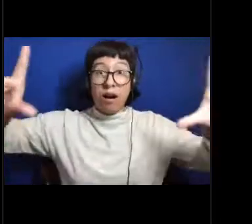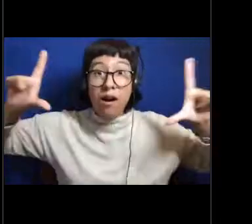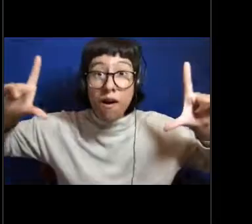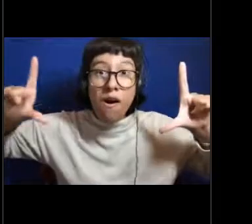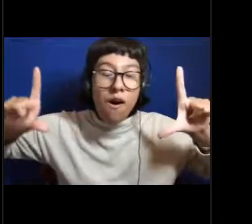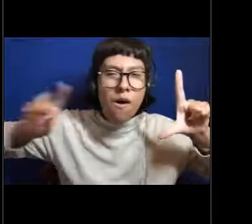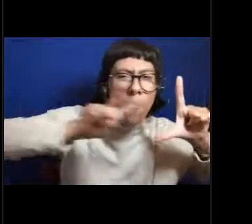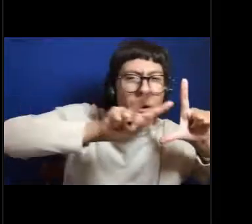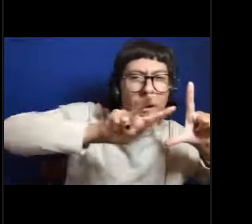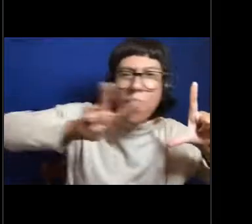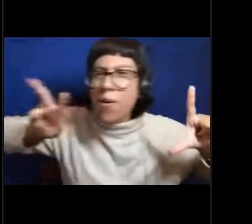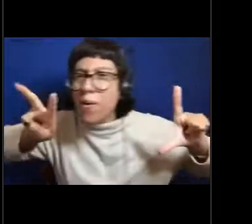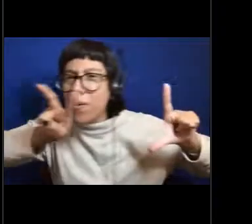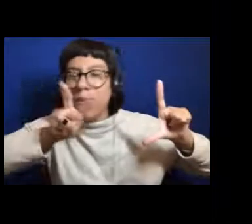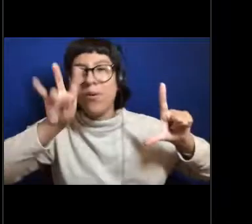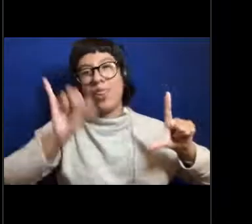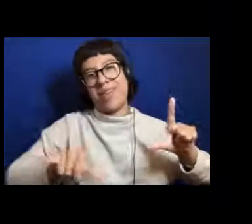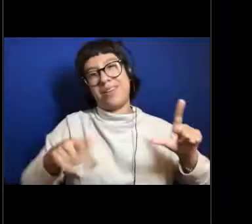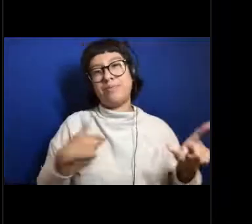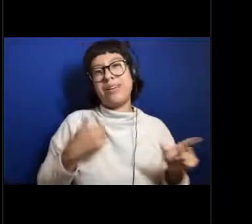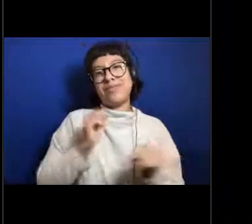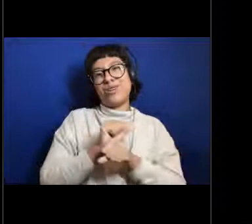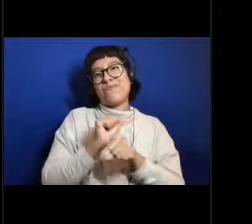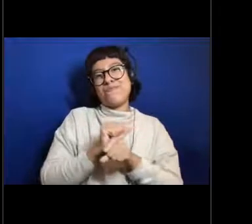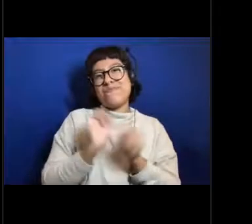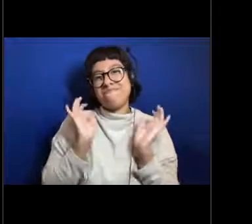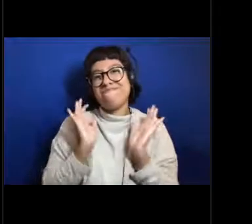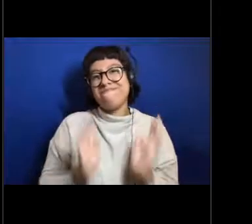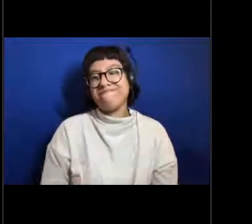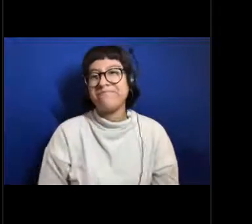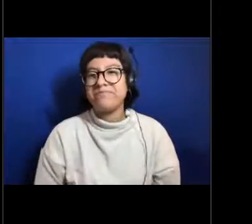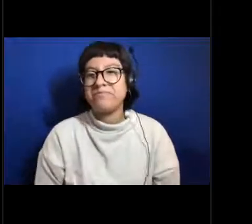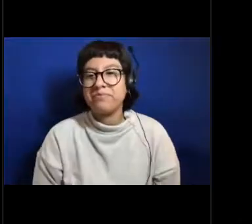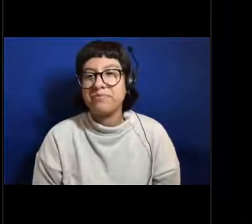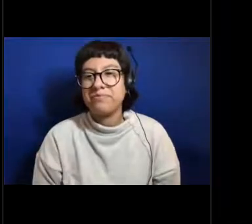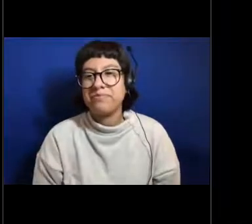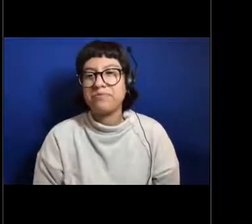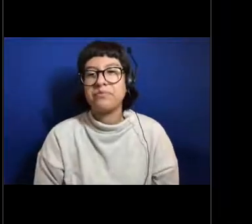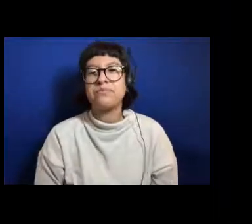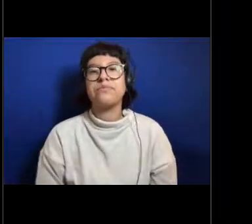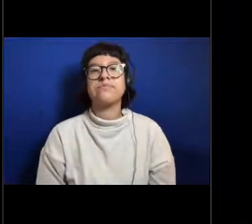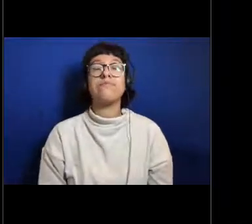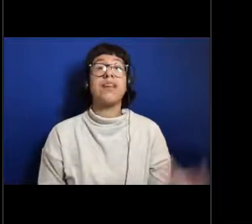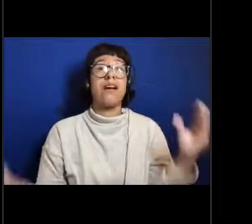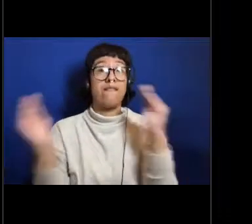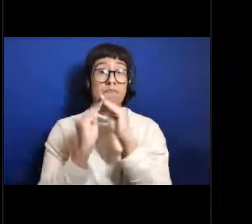So it's a pretty exciting time. [Grace] Great, well, we have more questions but I'm going to hold on to them